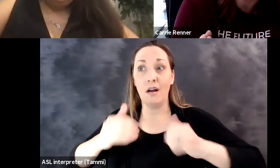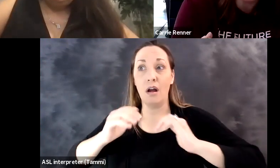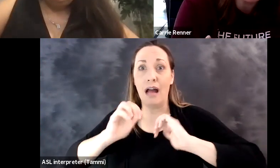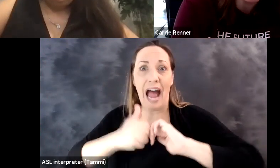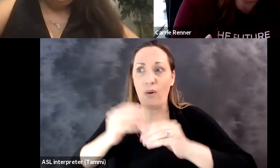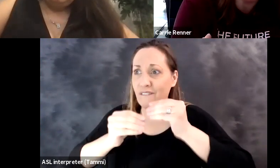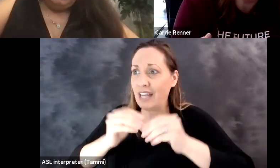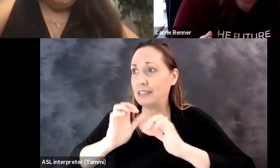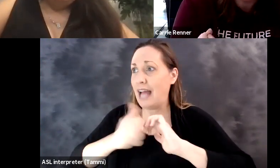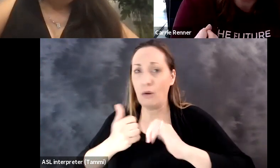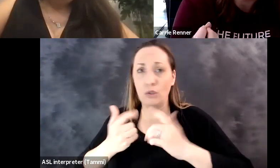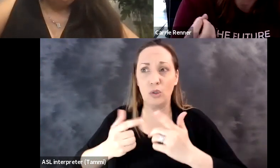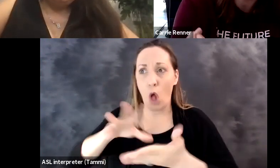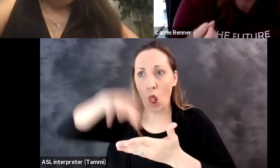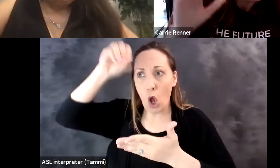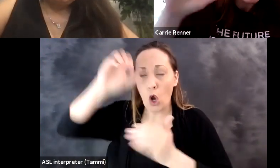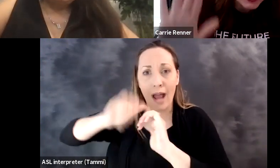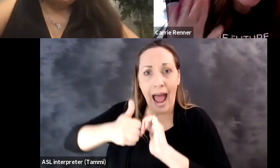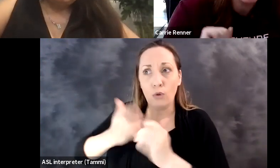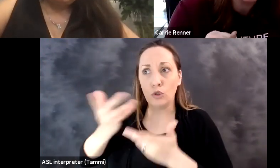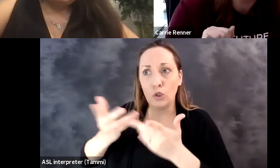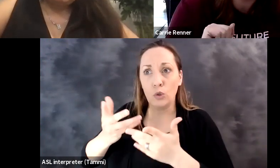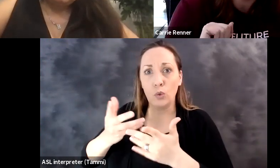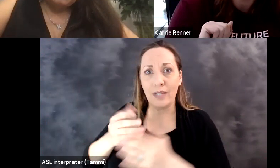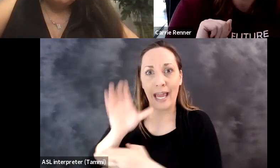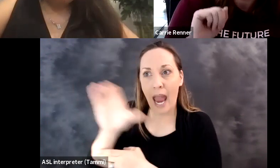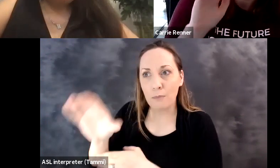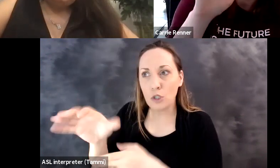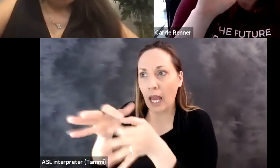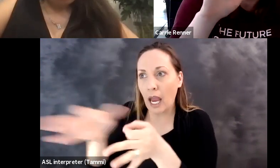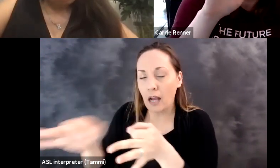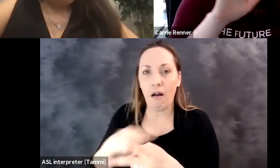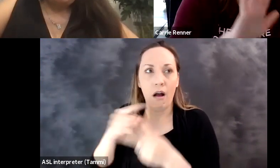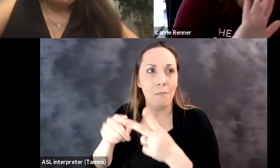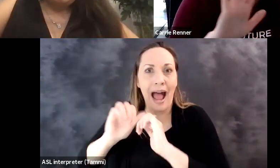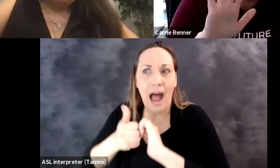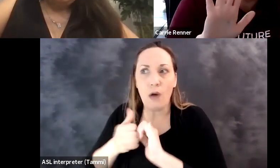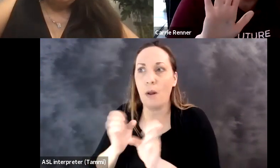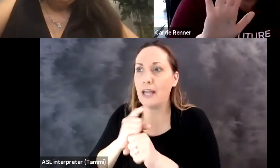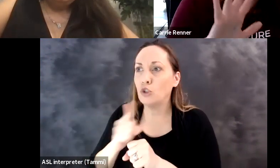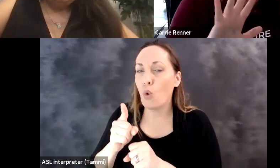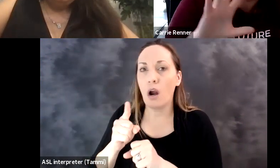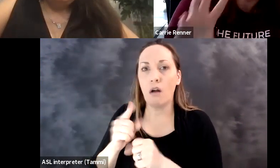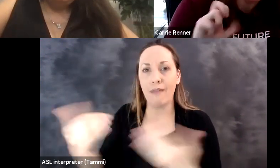people new to accessibility trying to them. figure out features that will work for Trying to get educated on how to get